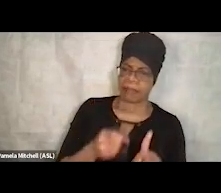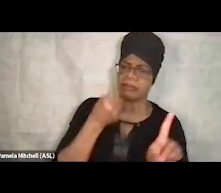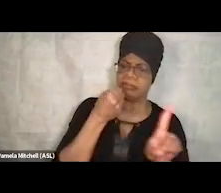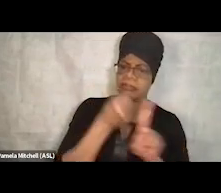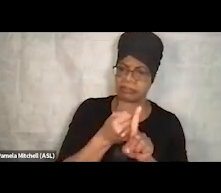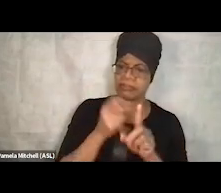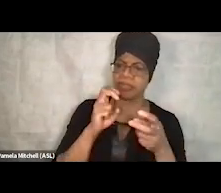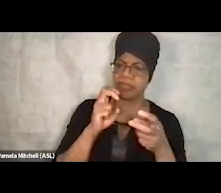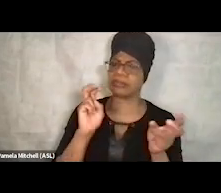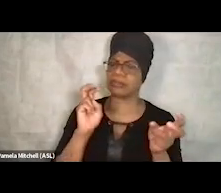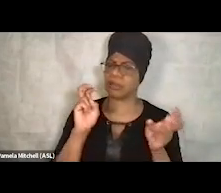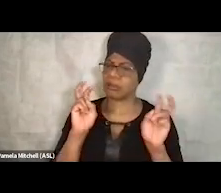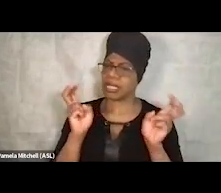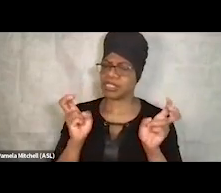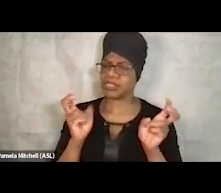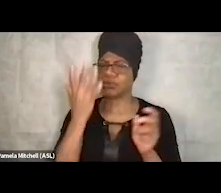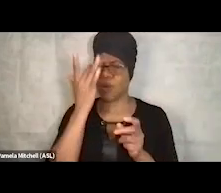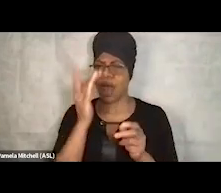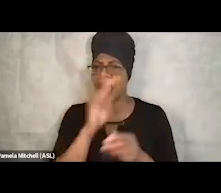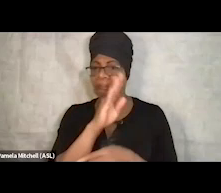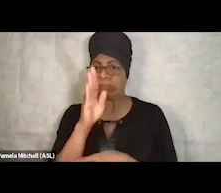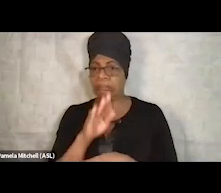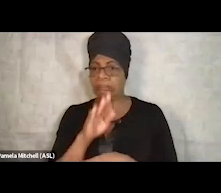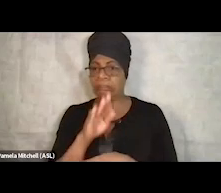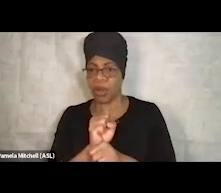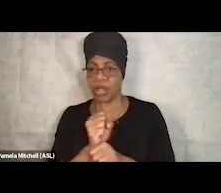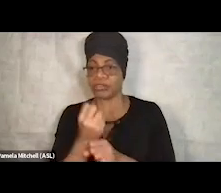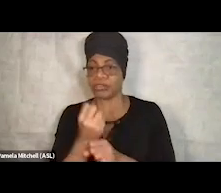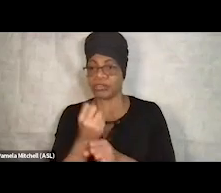So it's not been quite two years ago that we started that process.